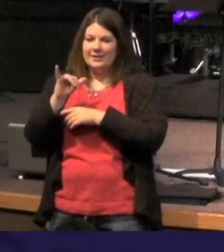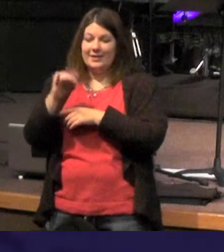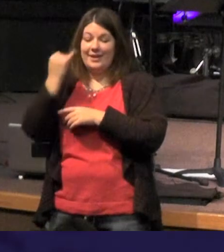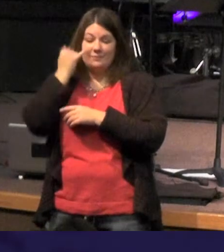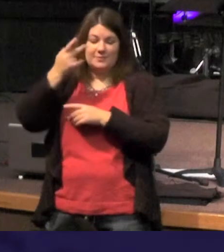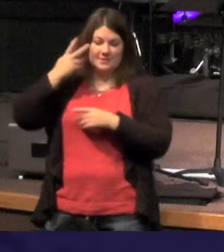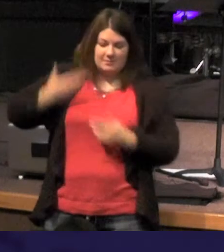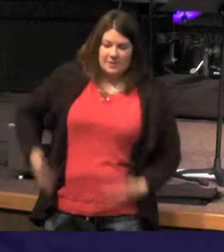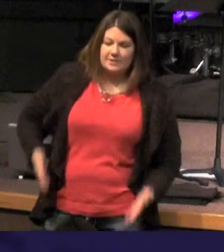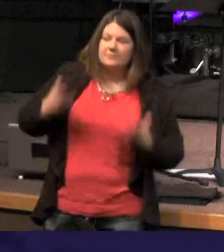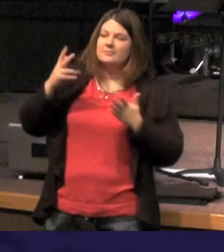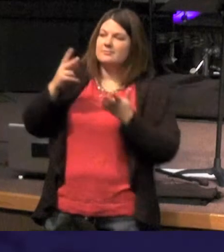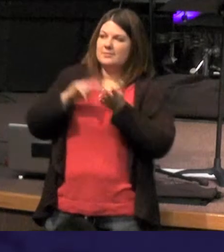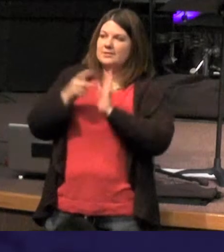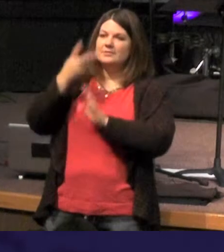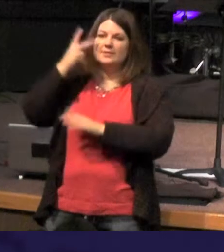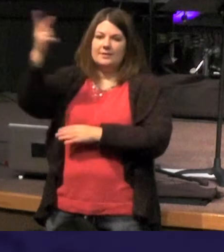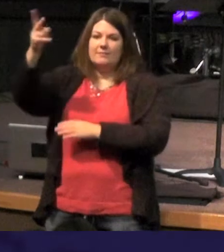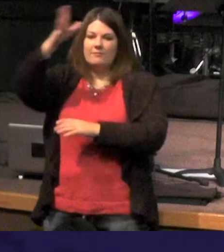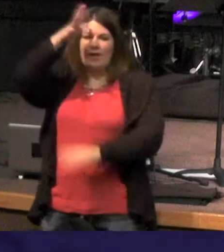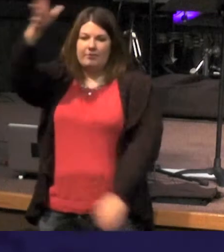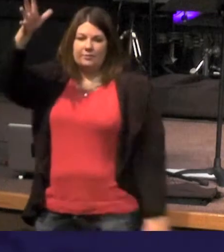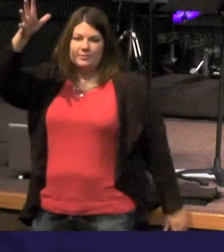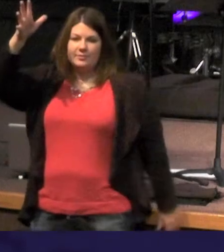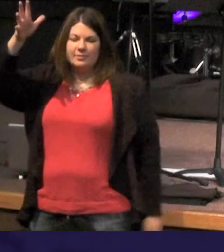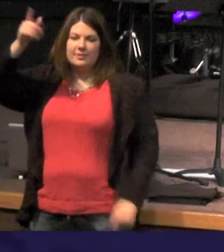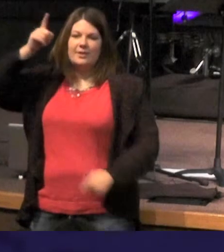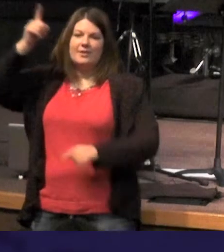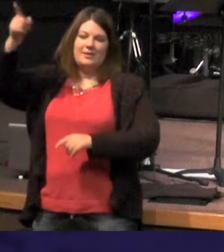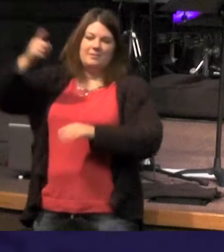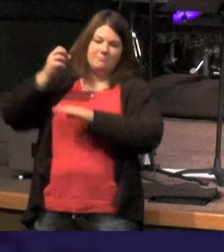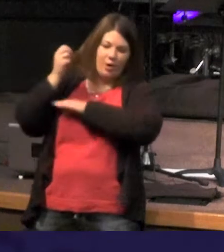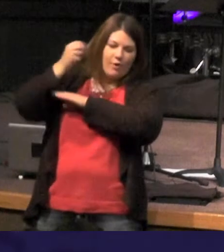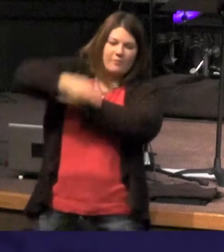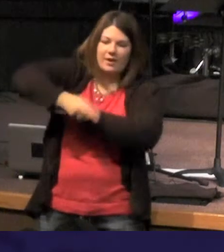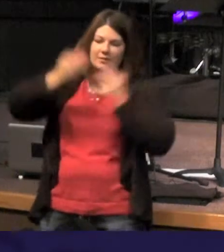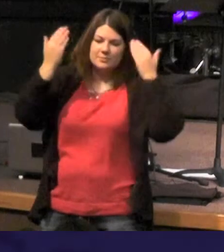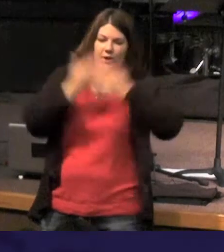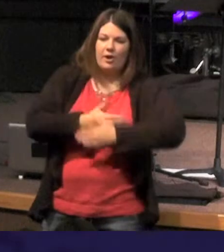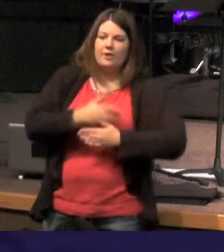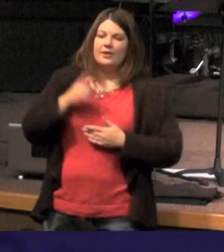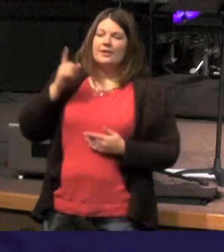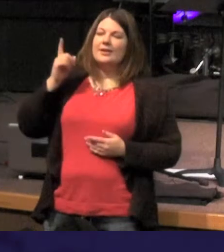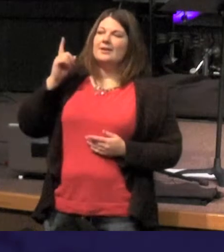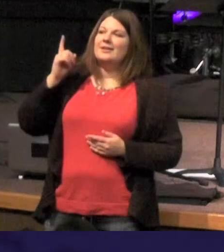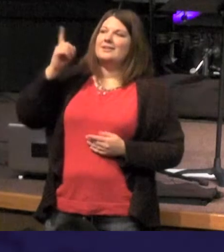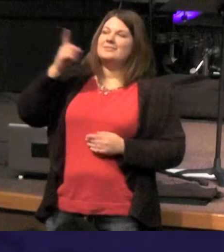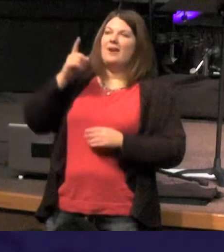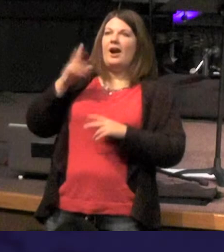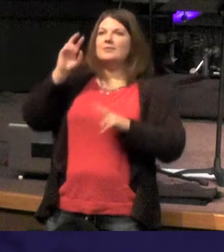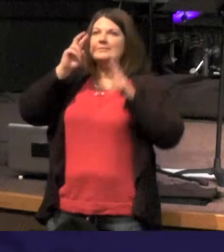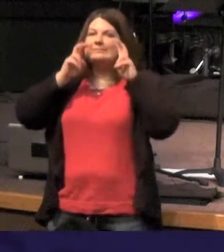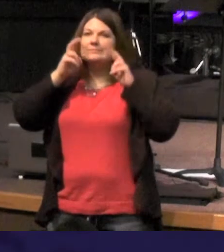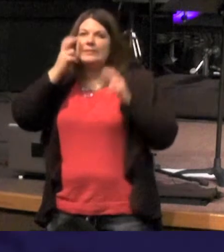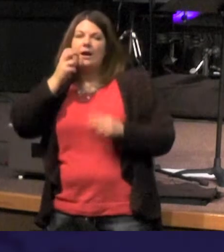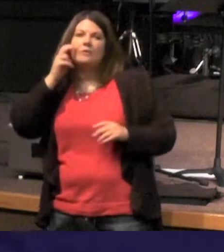Jesus is the one that can overcome the darkness of evil - Jesus is the one that can displace are doubts and fears and troubles and give assurance